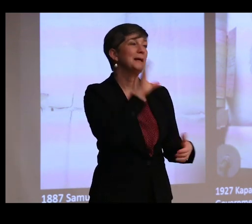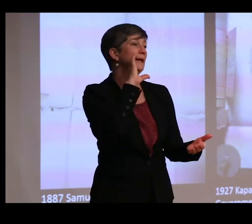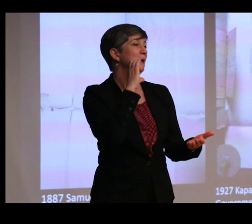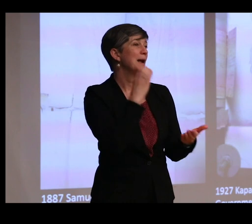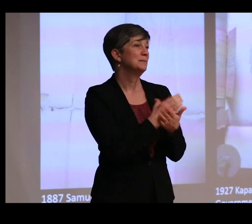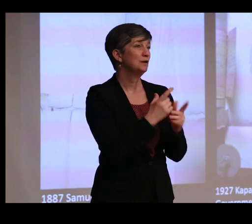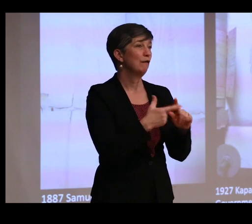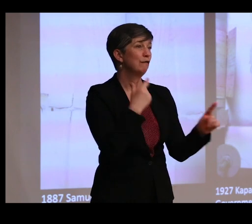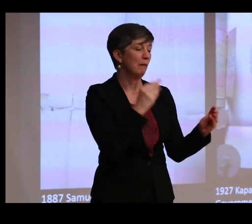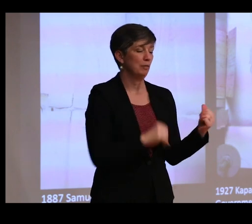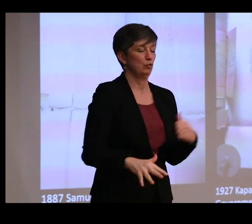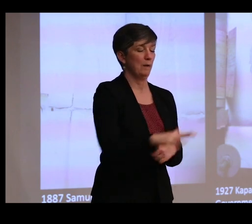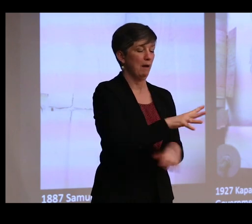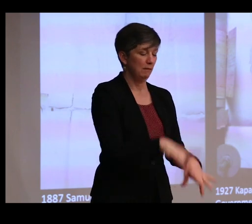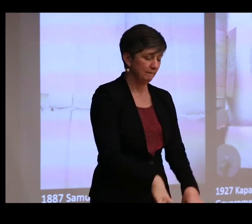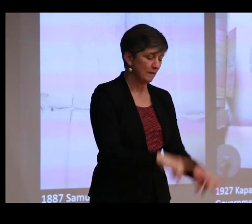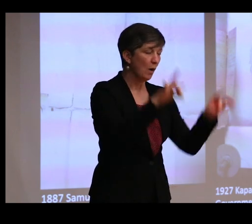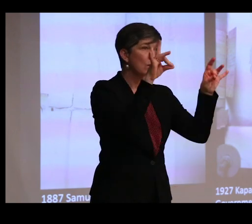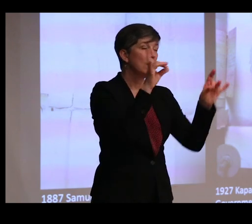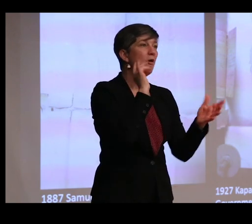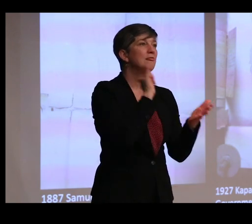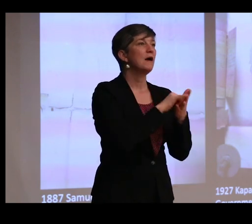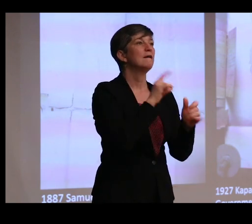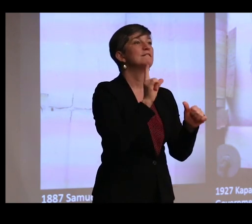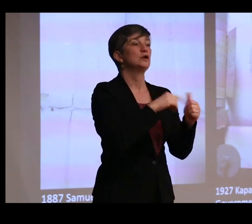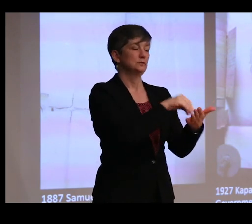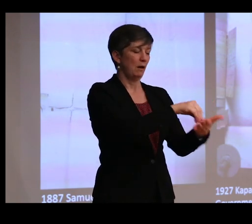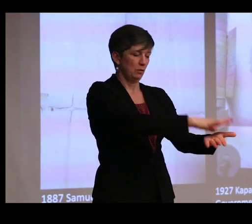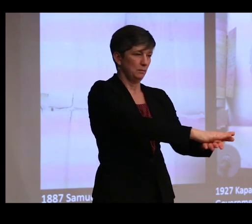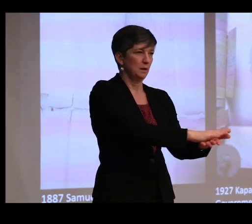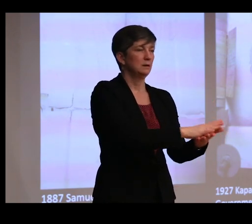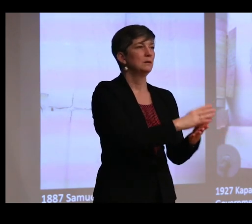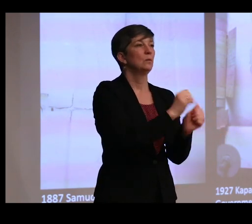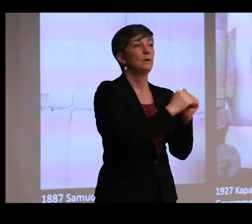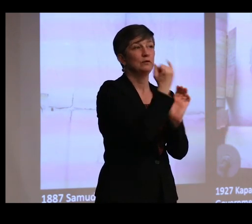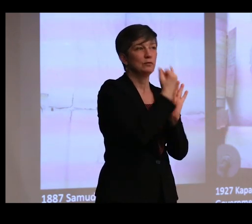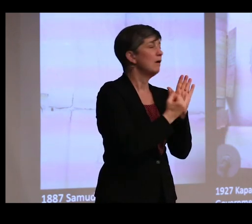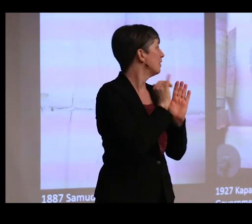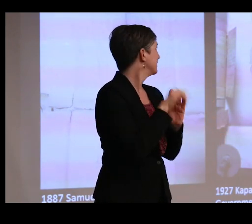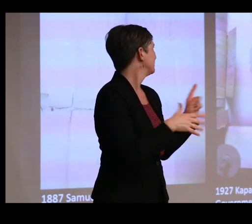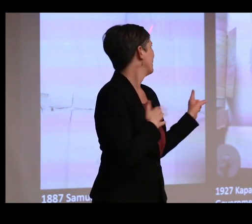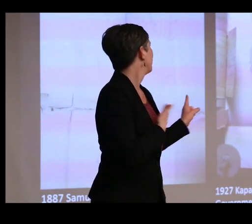of the ground would first be documented either in drawings-- this is one of my favorite drawings